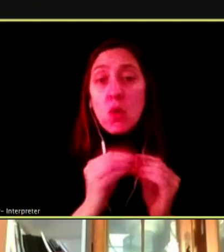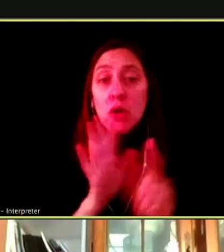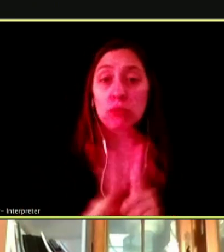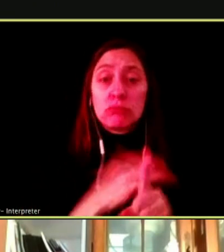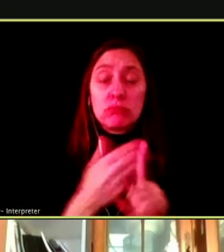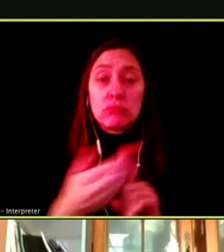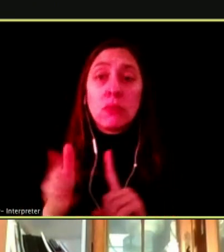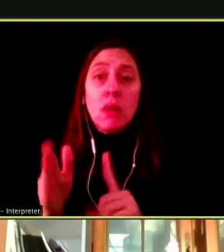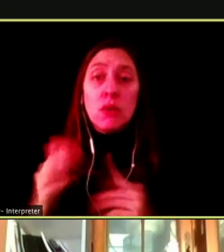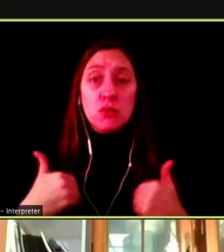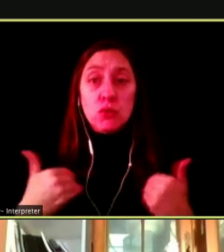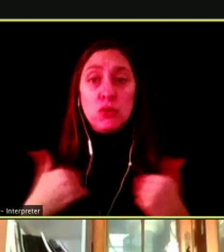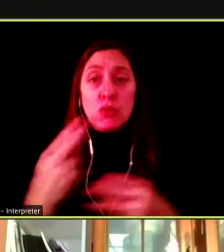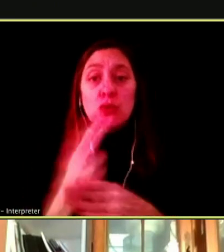MOST OF THE MARKETS.